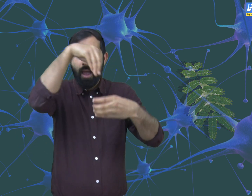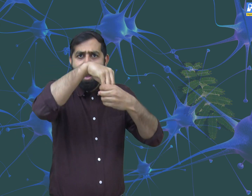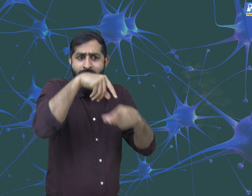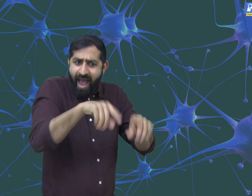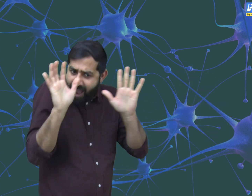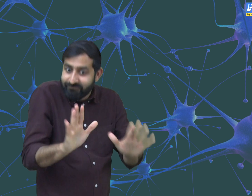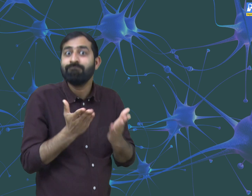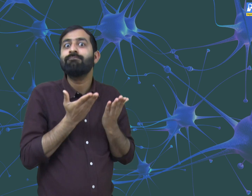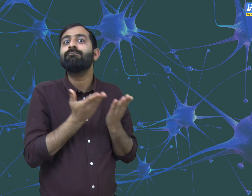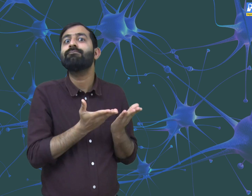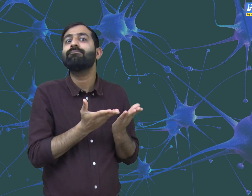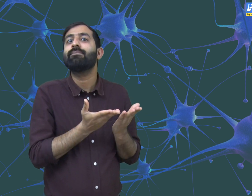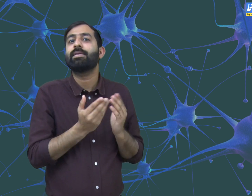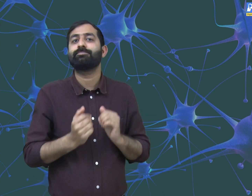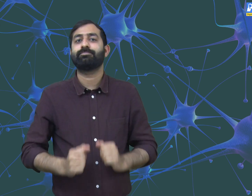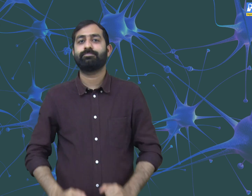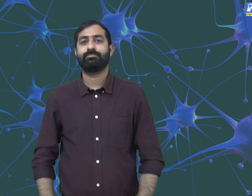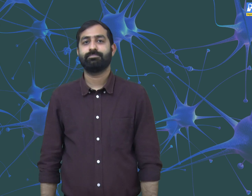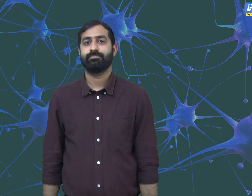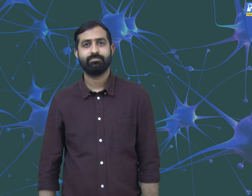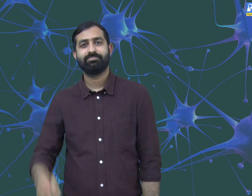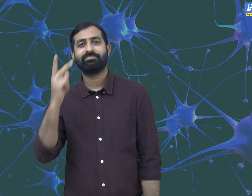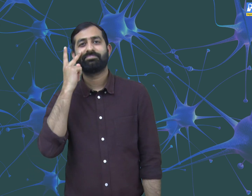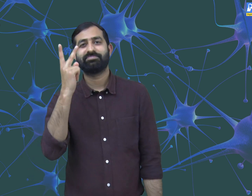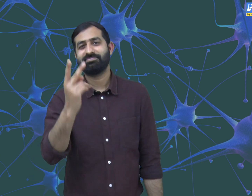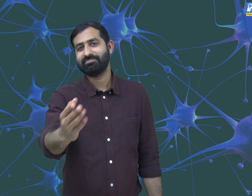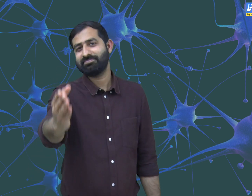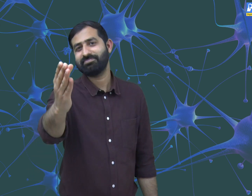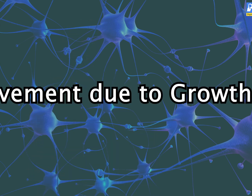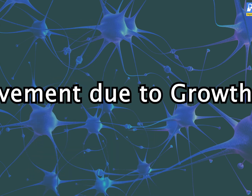So there is control and coordination in plants too. Take a look here.